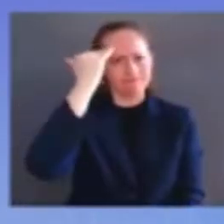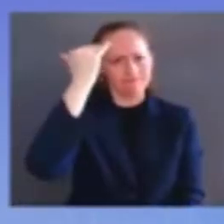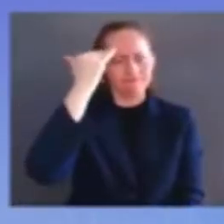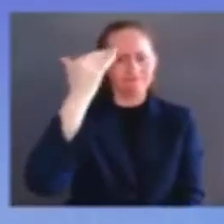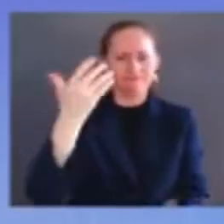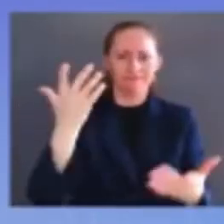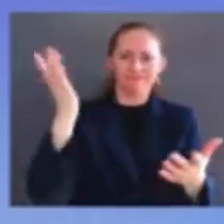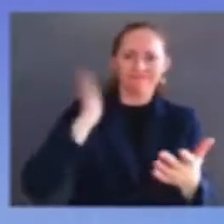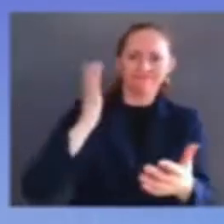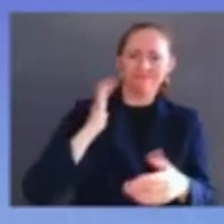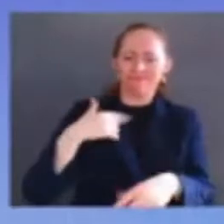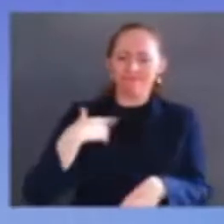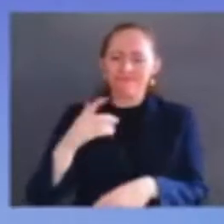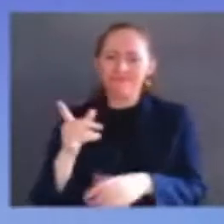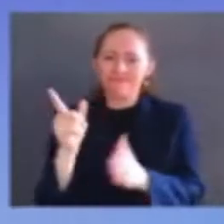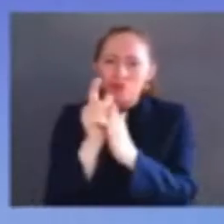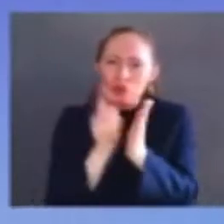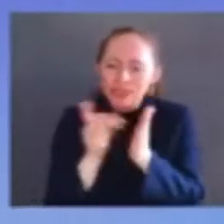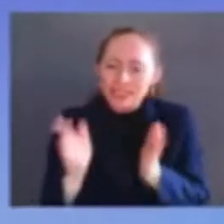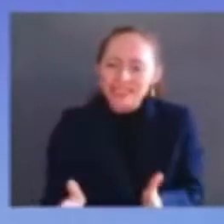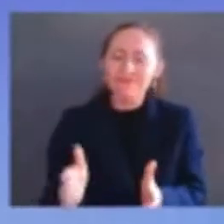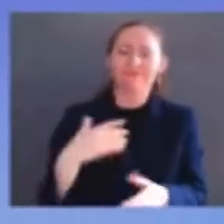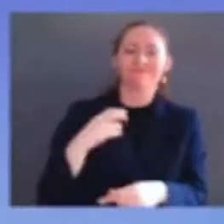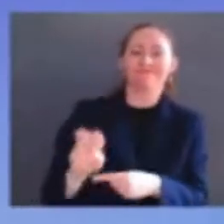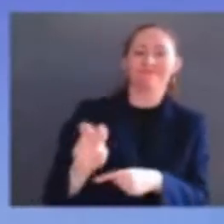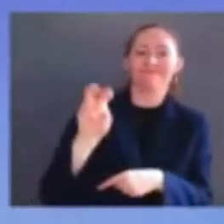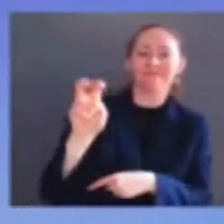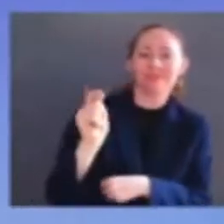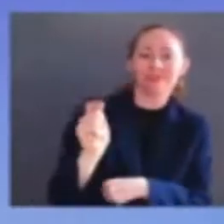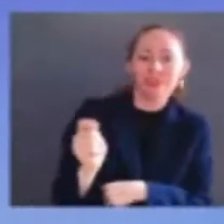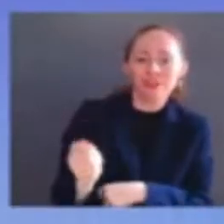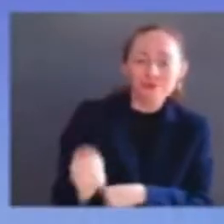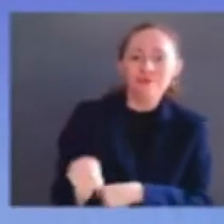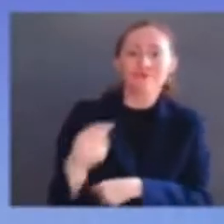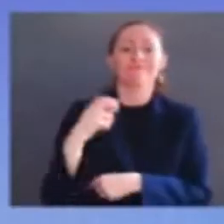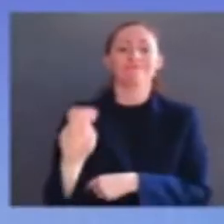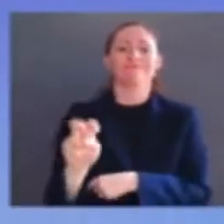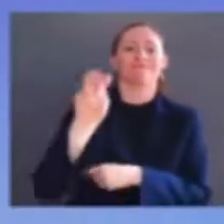that part of the genius of the constitutional framework of the united states